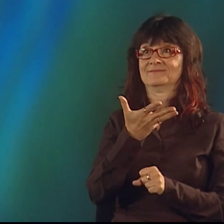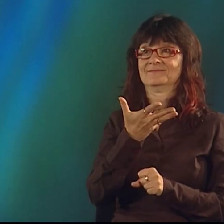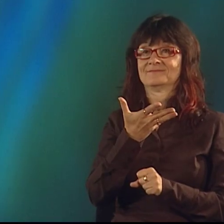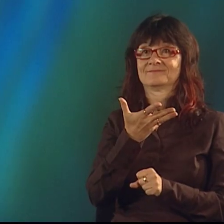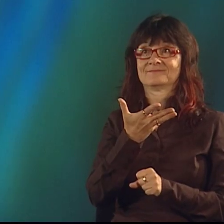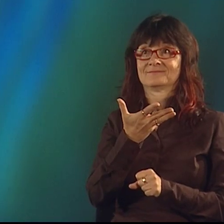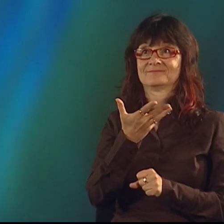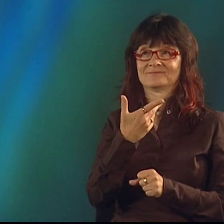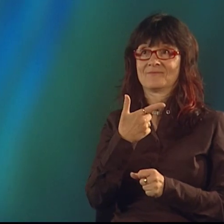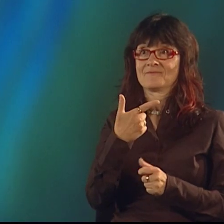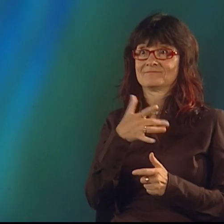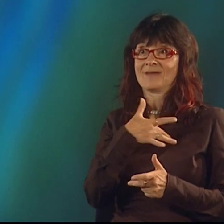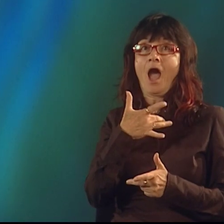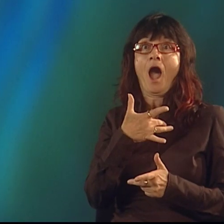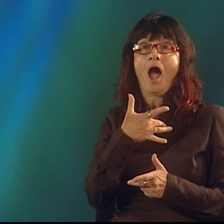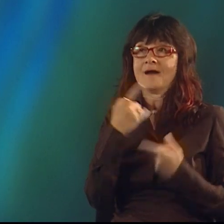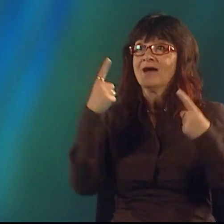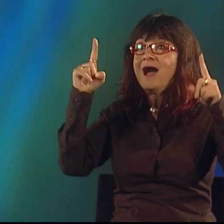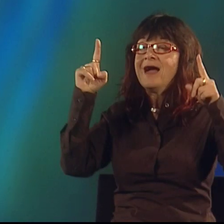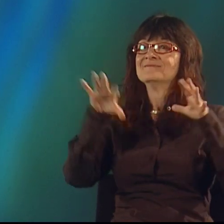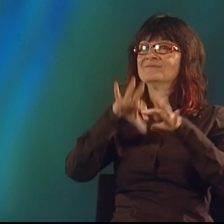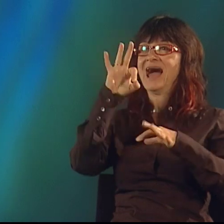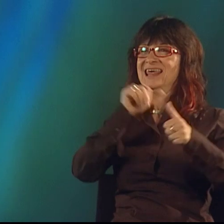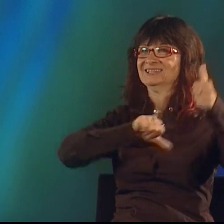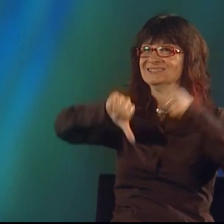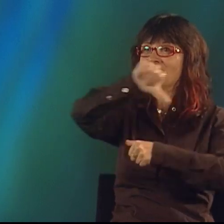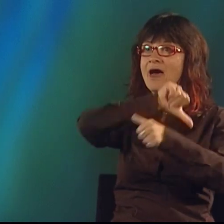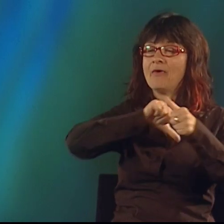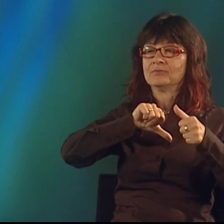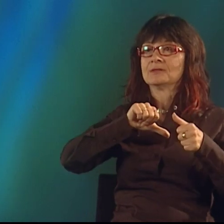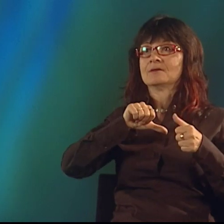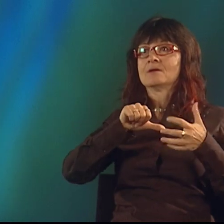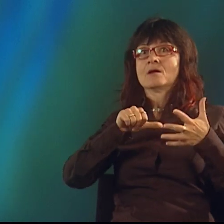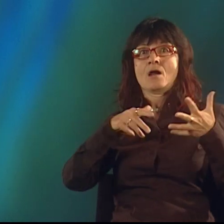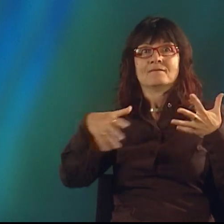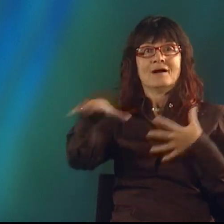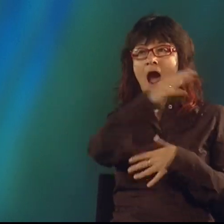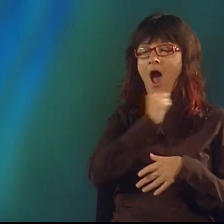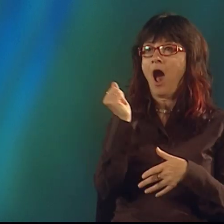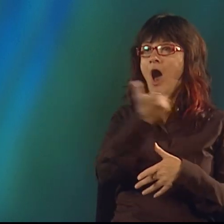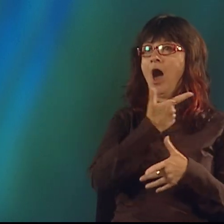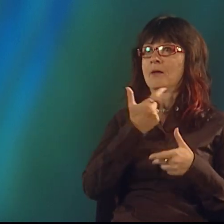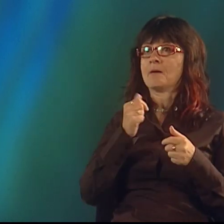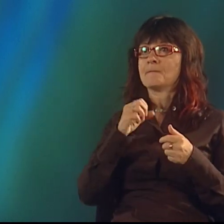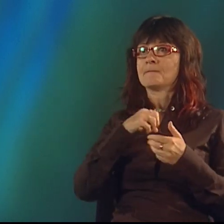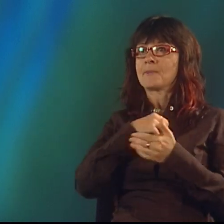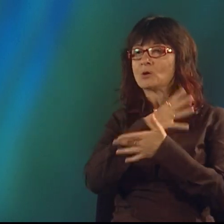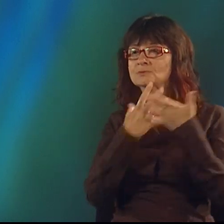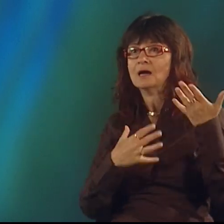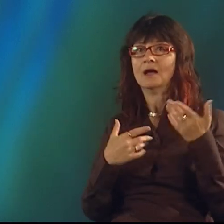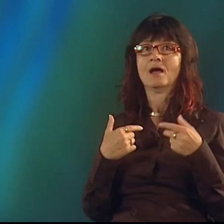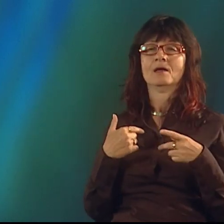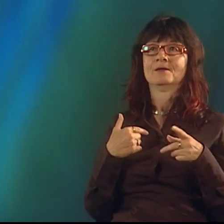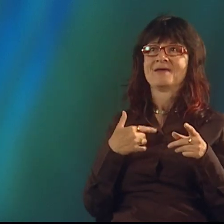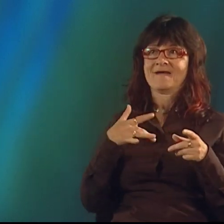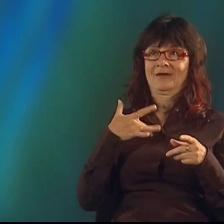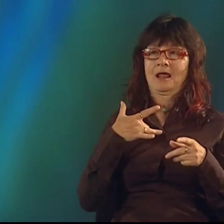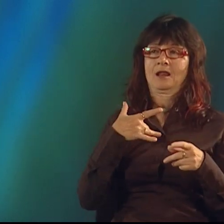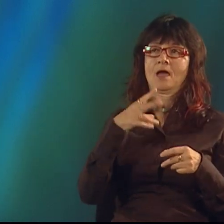There were the five of us and we felt that finally we had found each other, and all of us had this poetic expression.